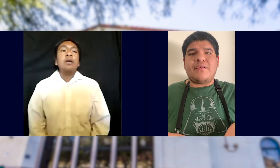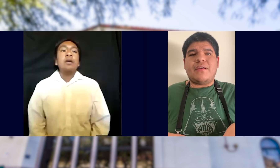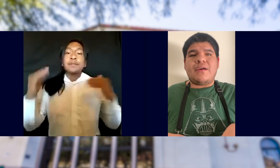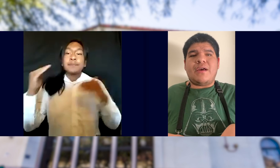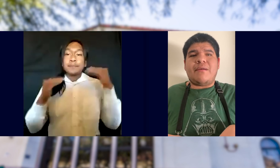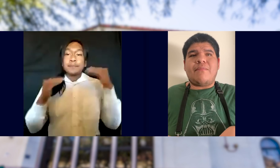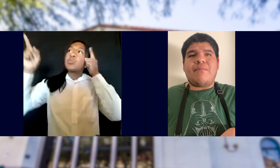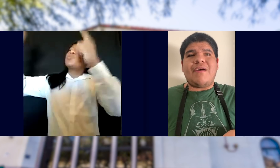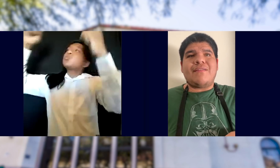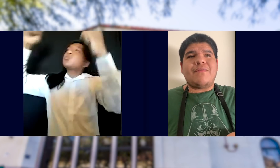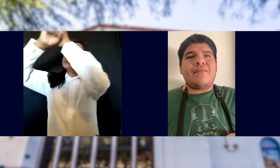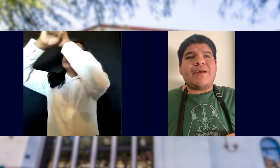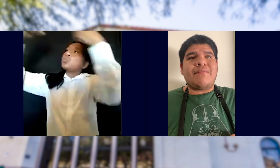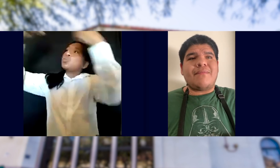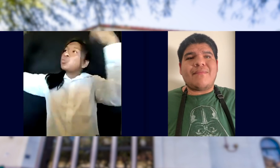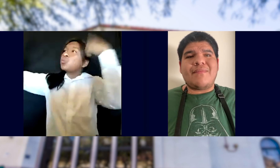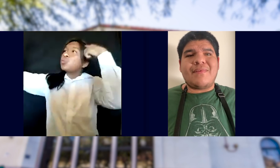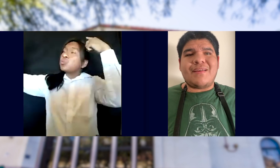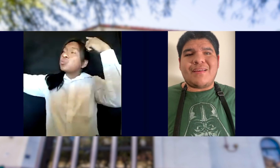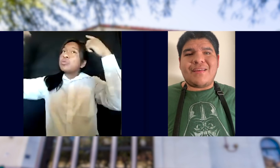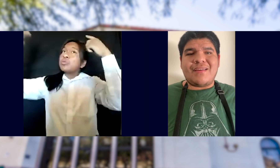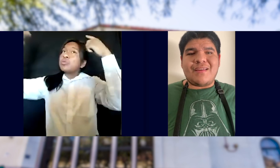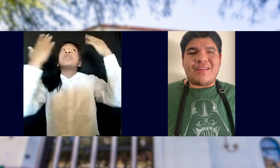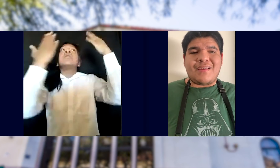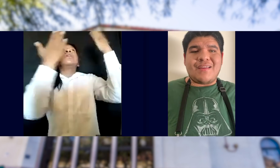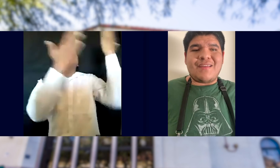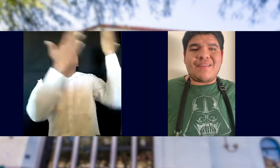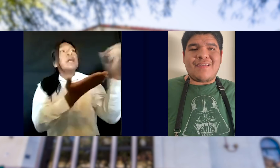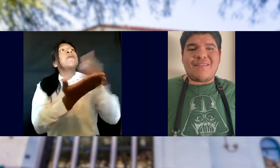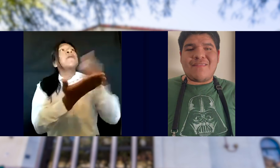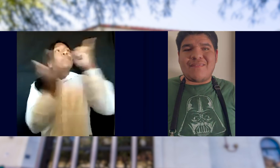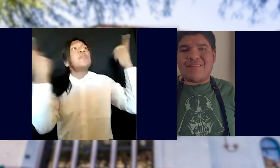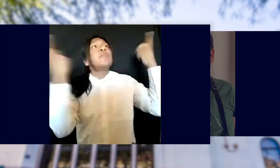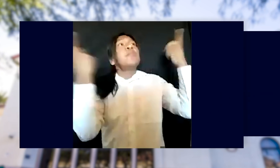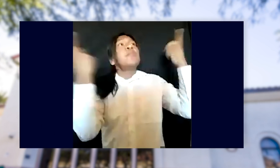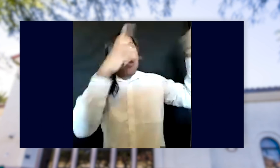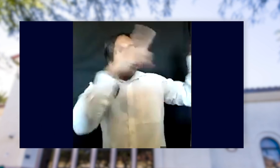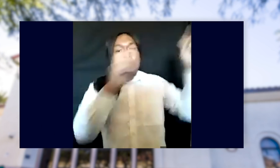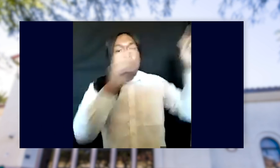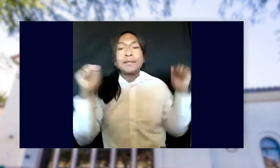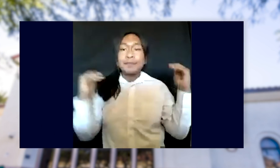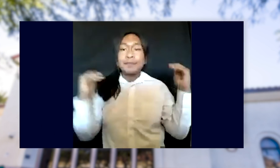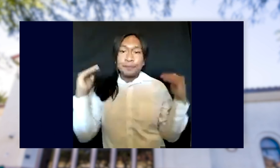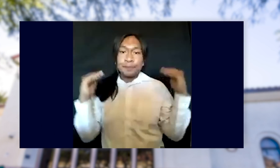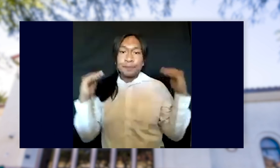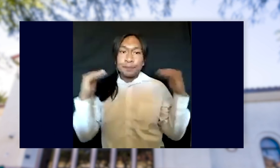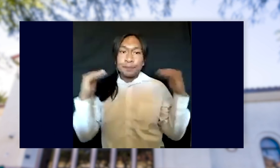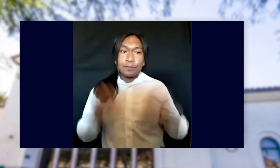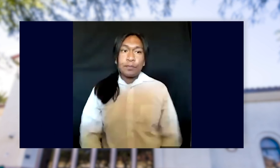I AM PROUD OF WHO I AM.